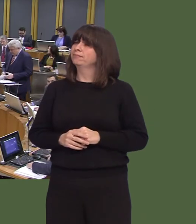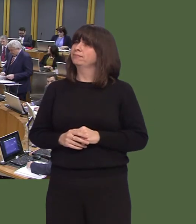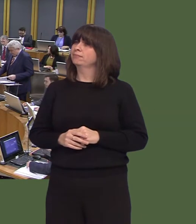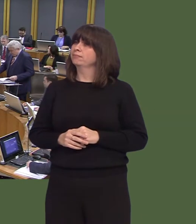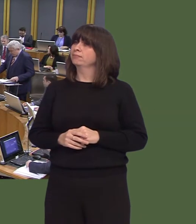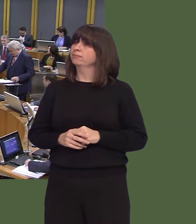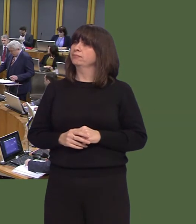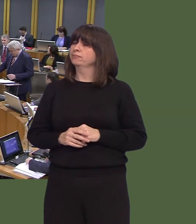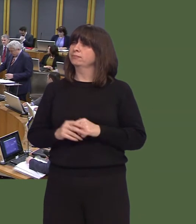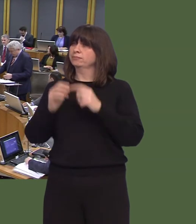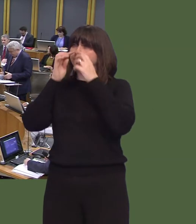plastig ar Gymru?